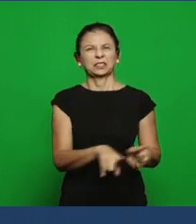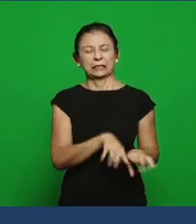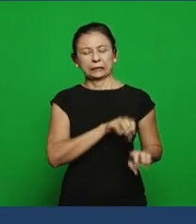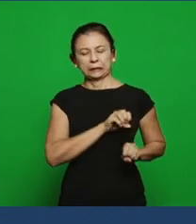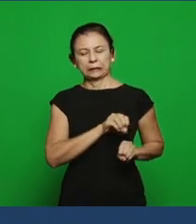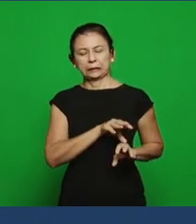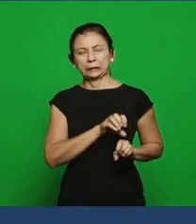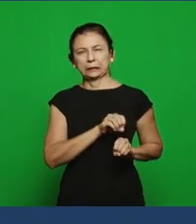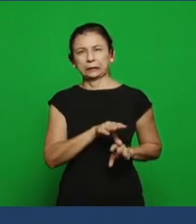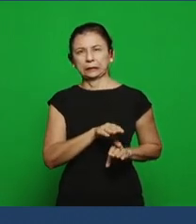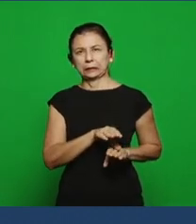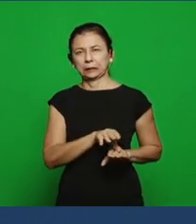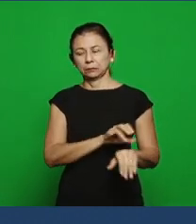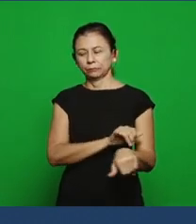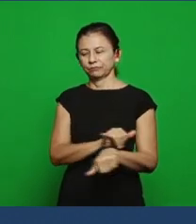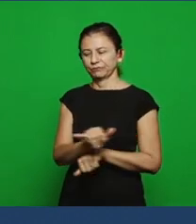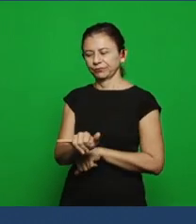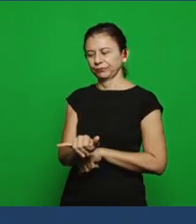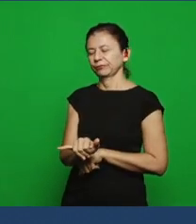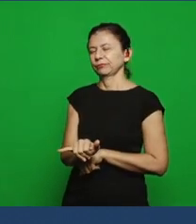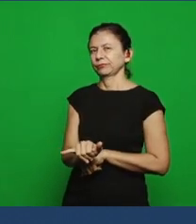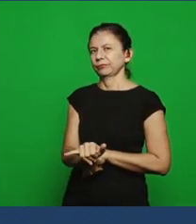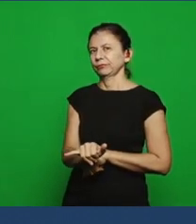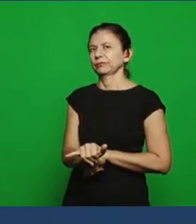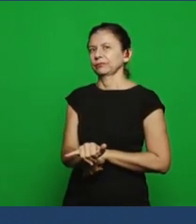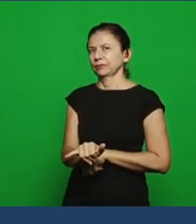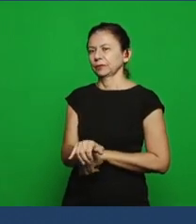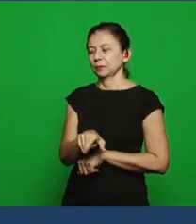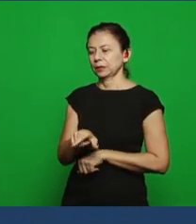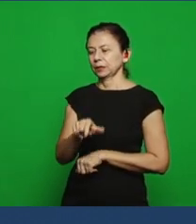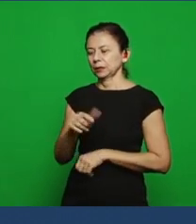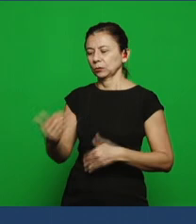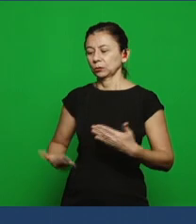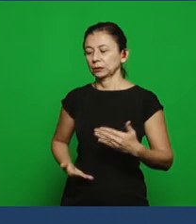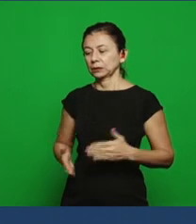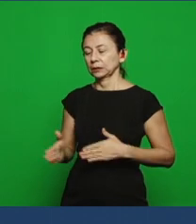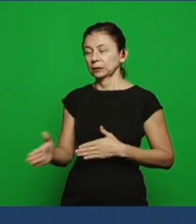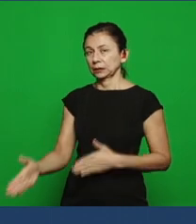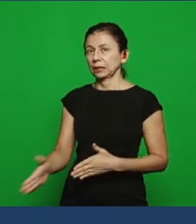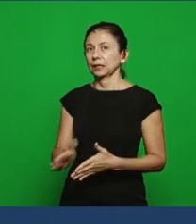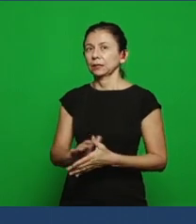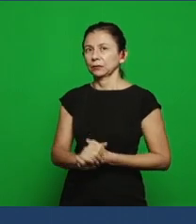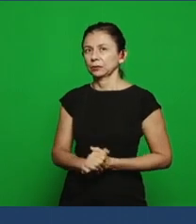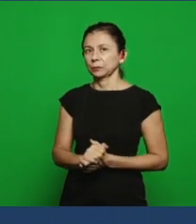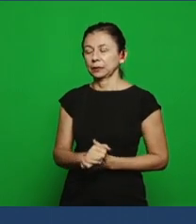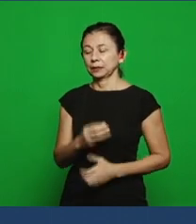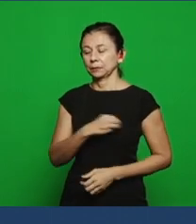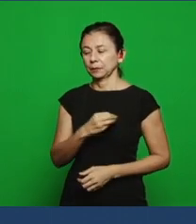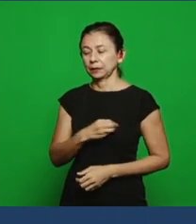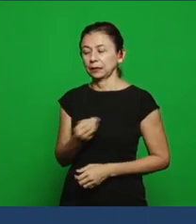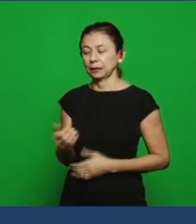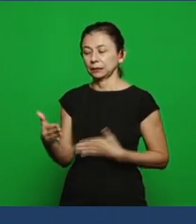God's servants to commit sexual immorality and eat things sacrificed to idols and even